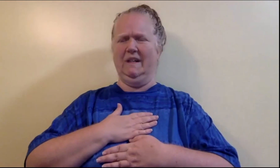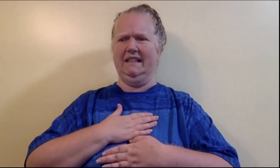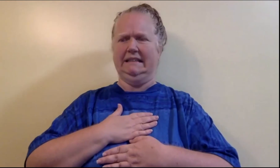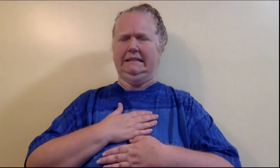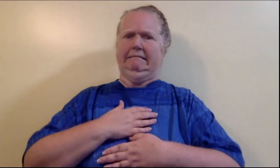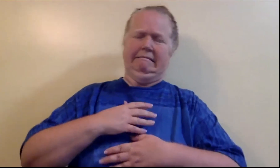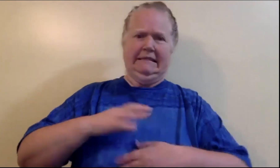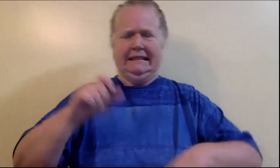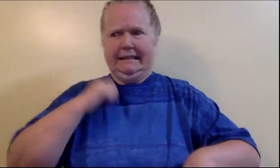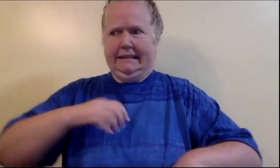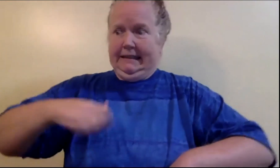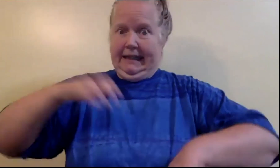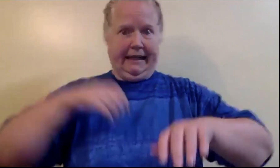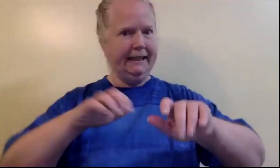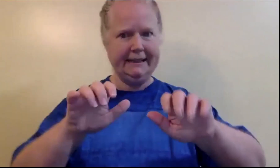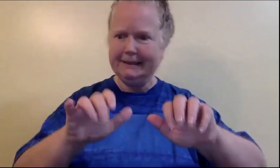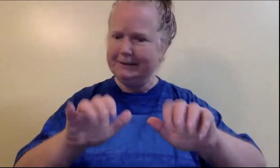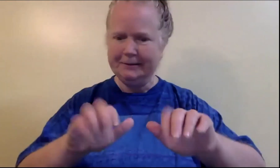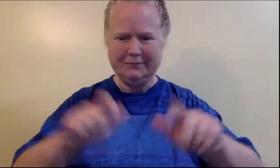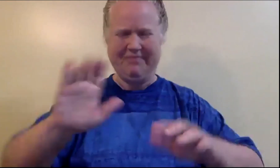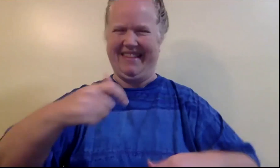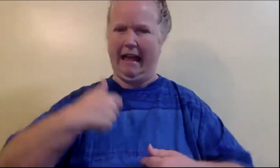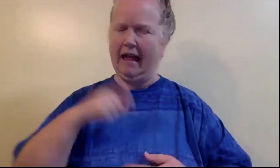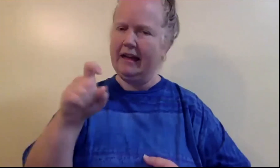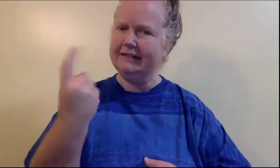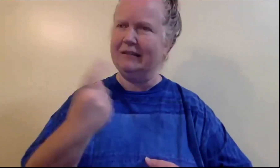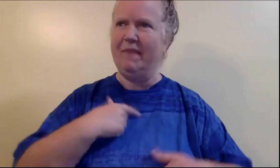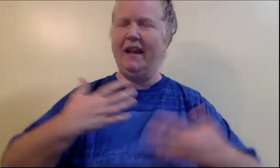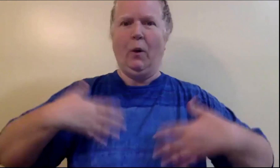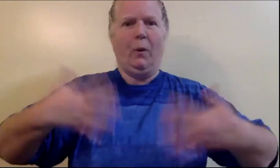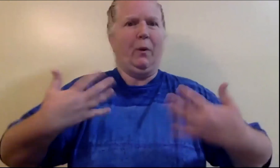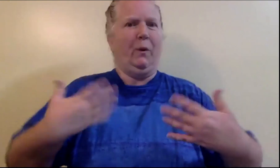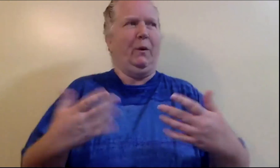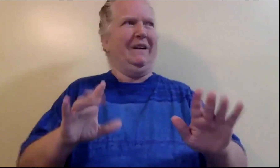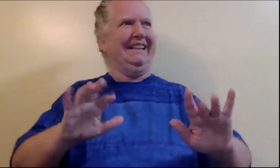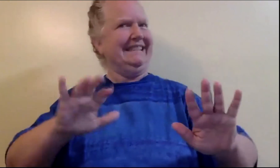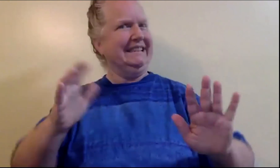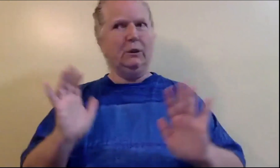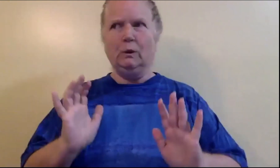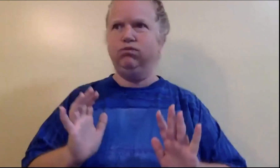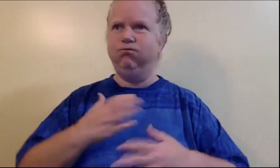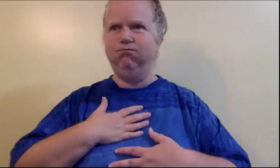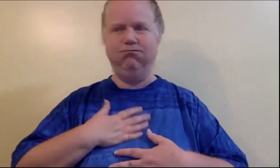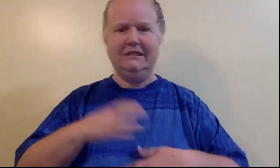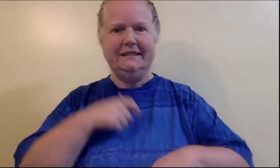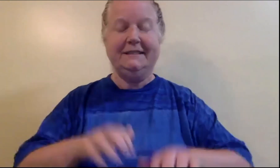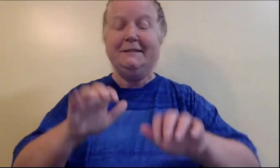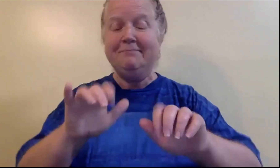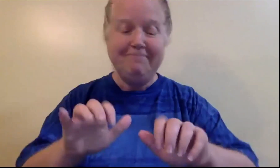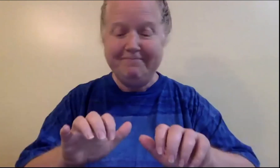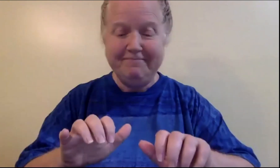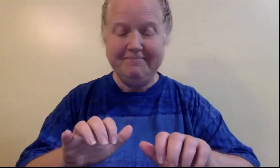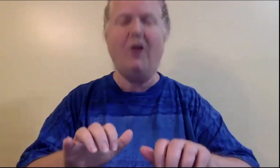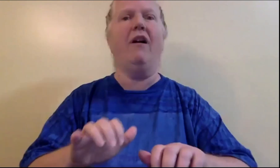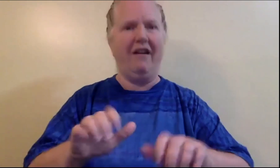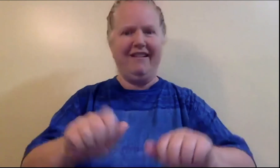After watching these videos, I needed something more happy and light to watch next.